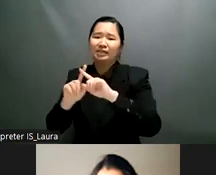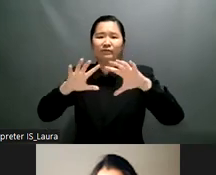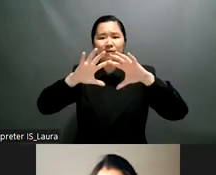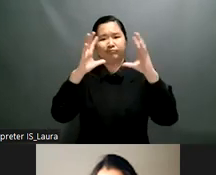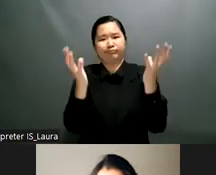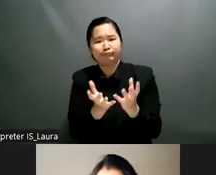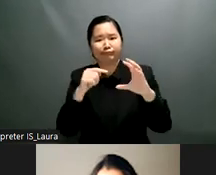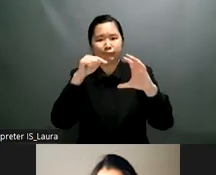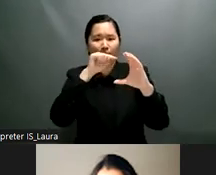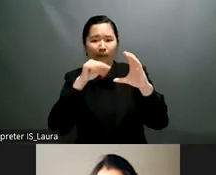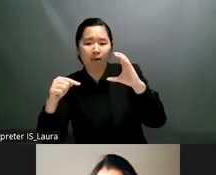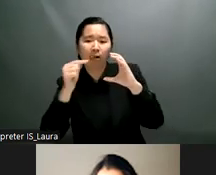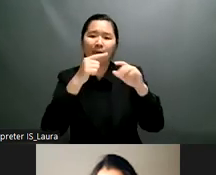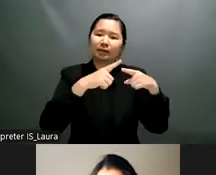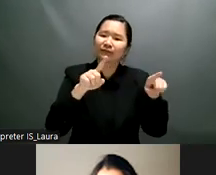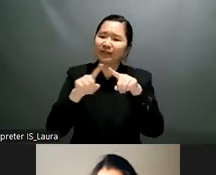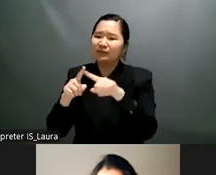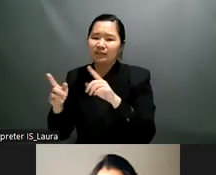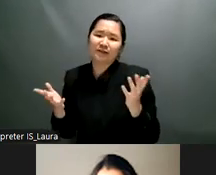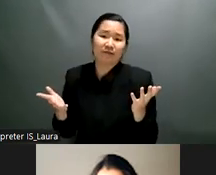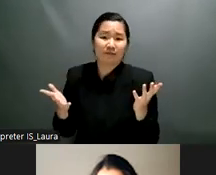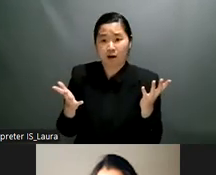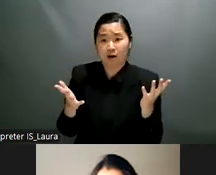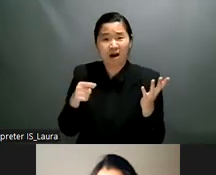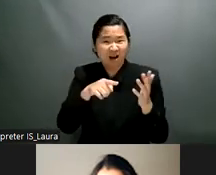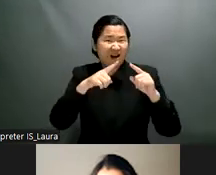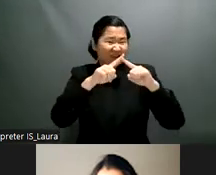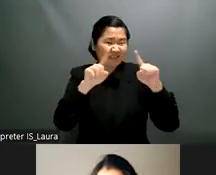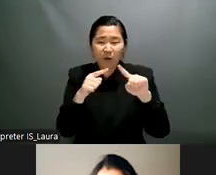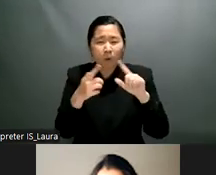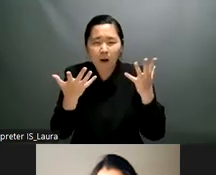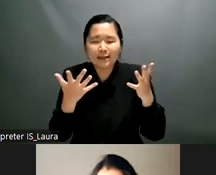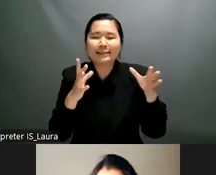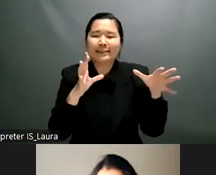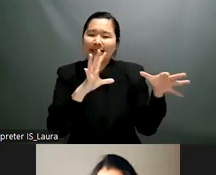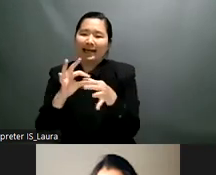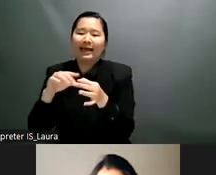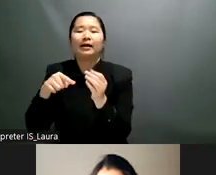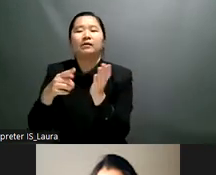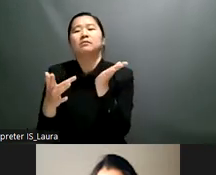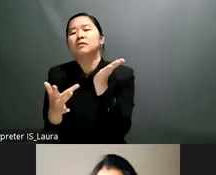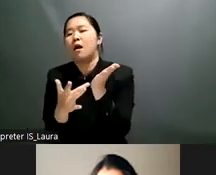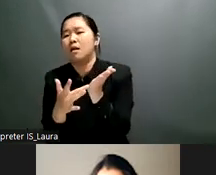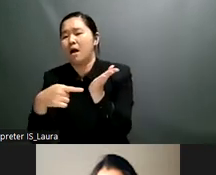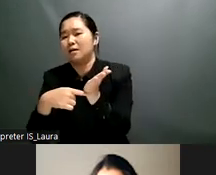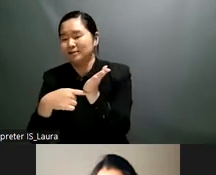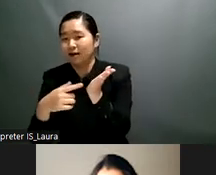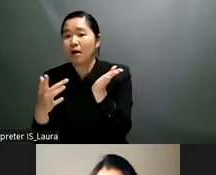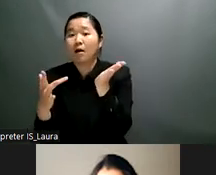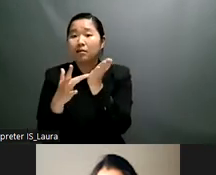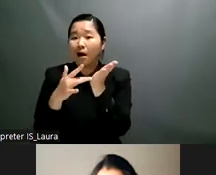thematic that i've also picked is nothing without us um something that really continuously came up